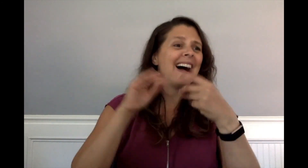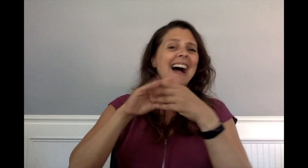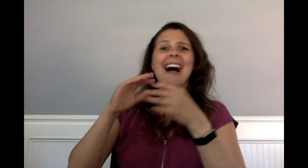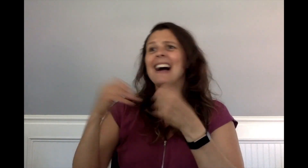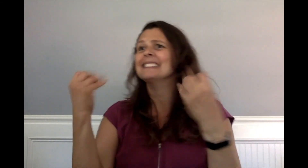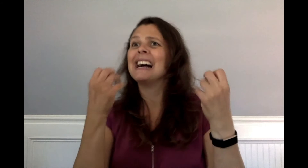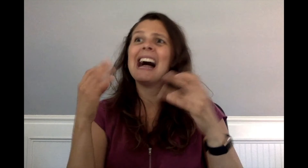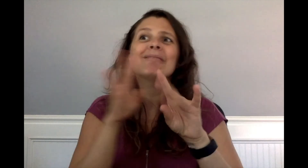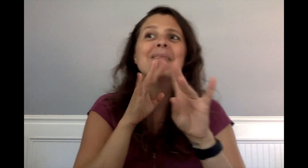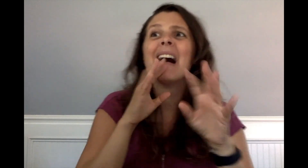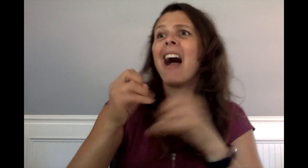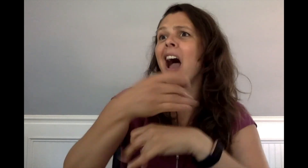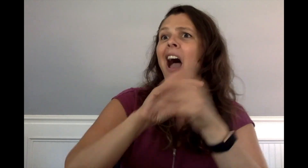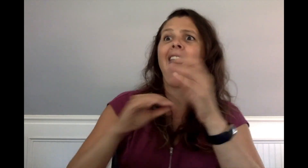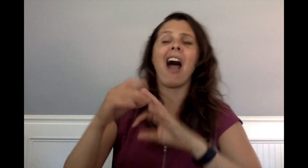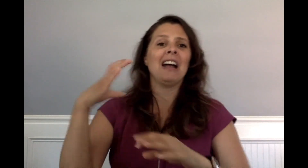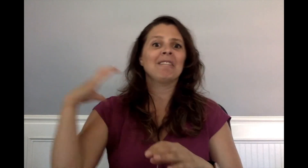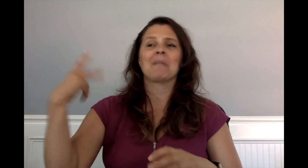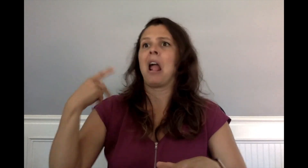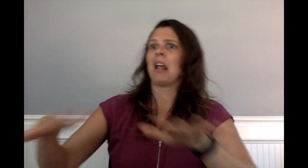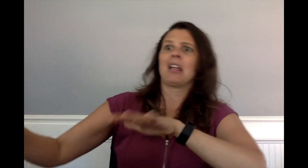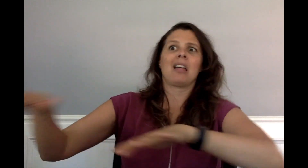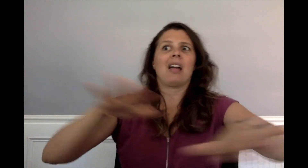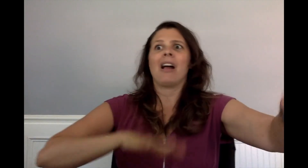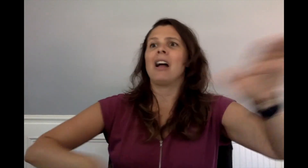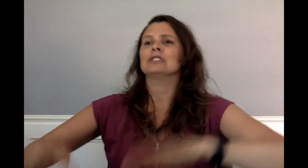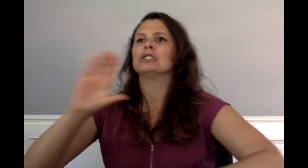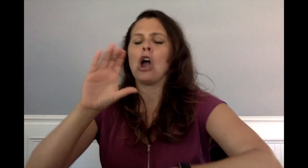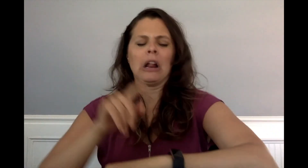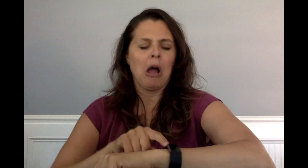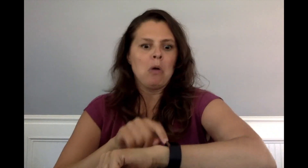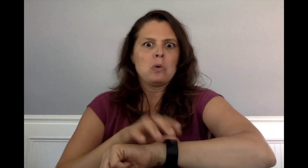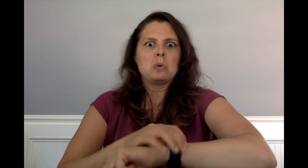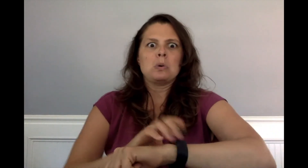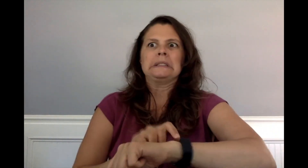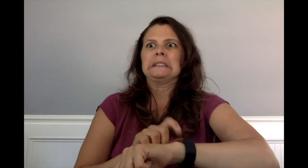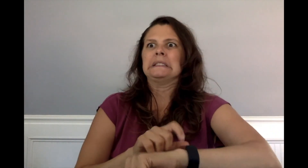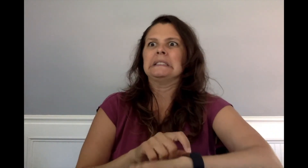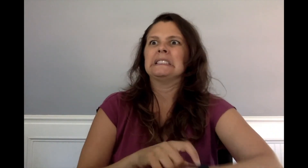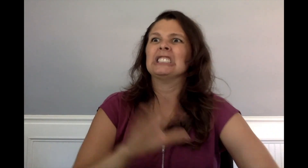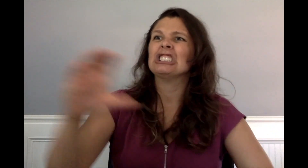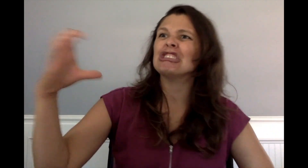Everyone was signing and talking to Chief Paley at the same time. Charlie looked at his watch.